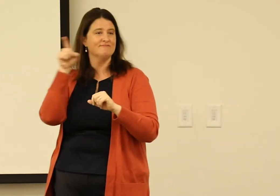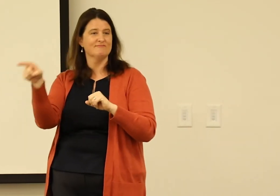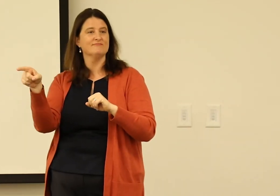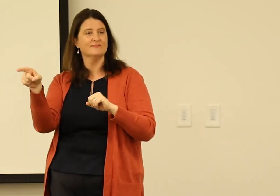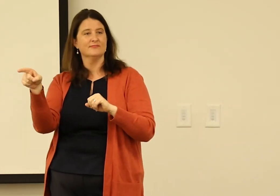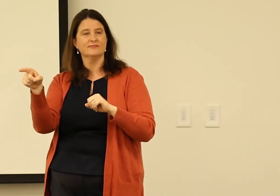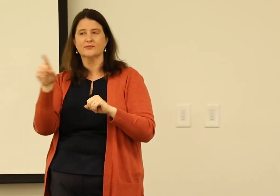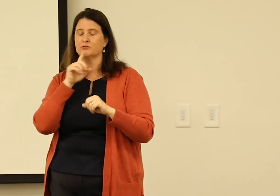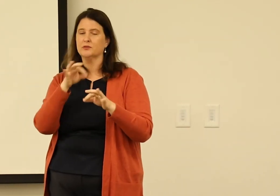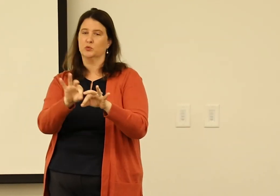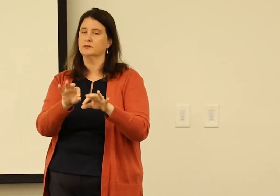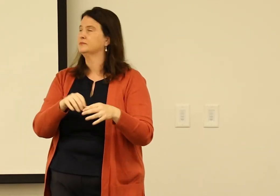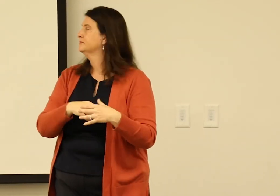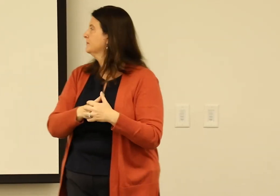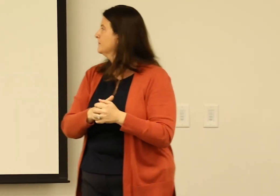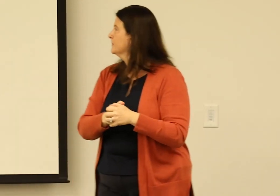it's also important for deaf individuals to understand as well.